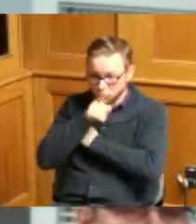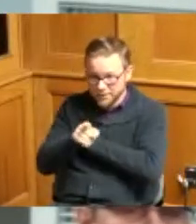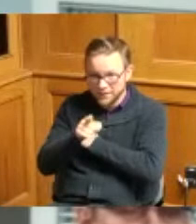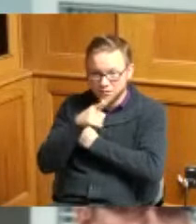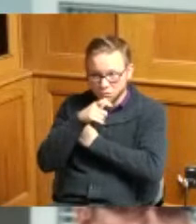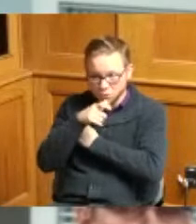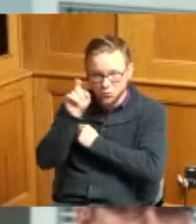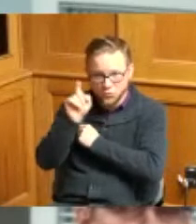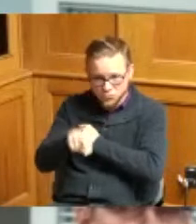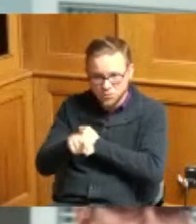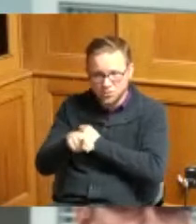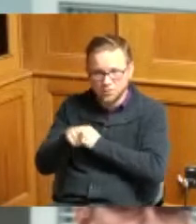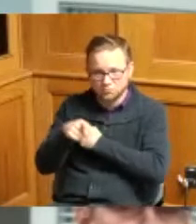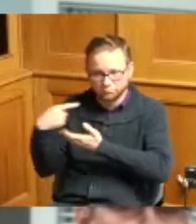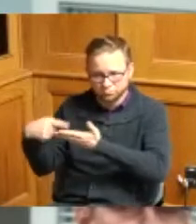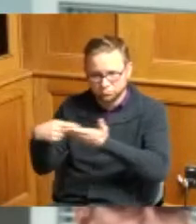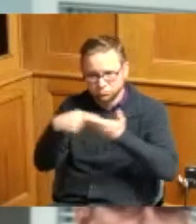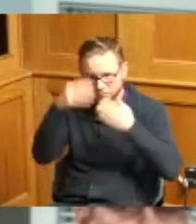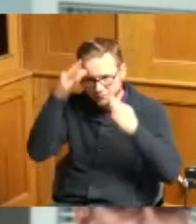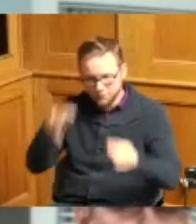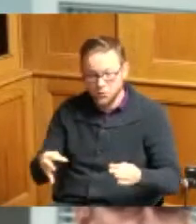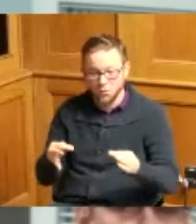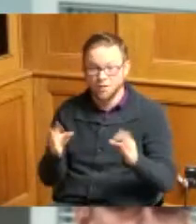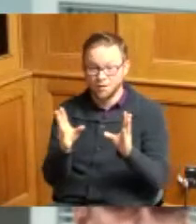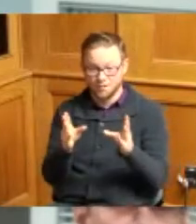on the vacation so if there's going to be a public hearing this is the appropriate place